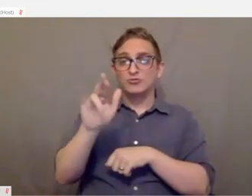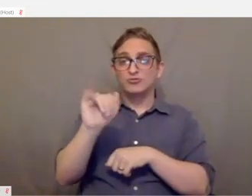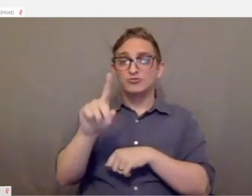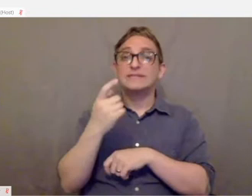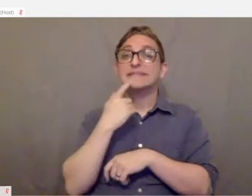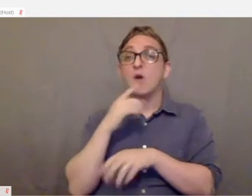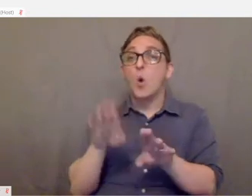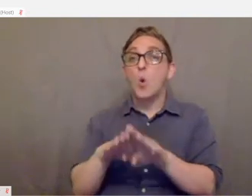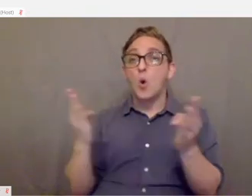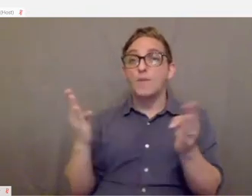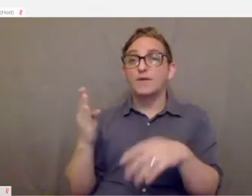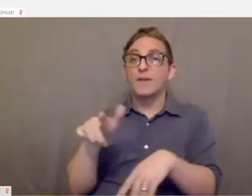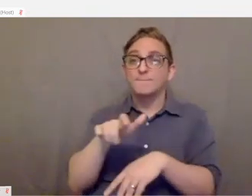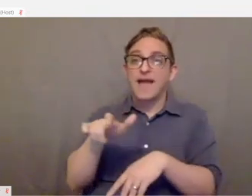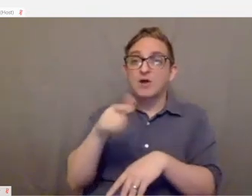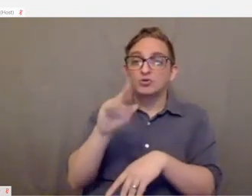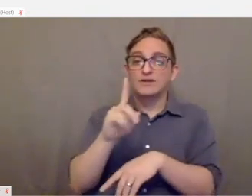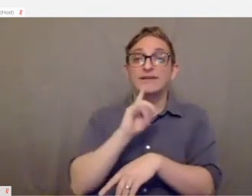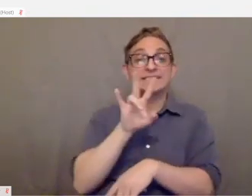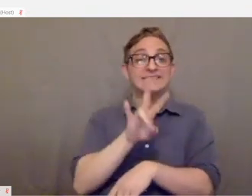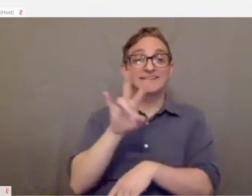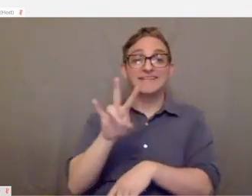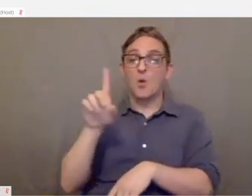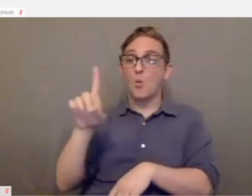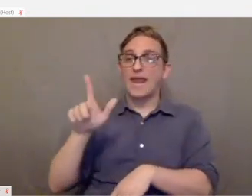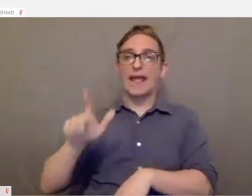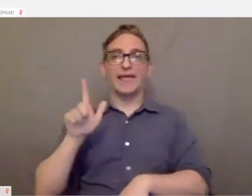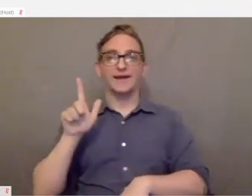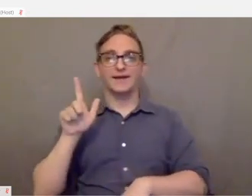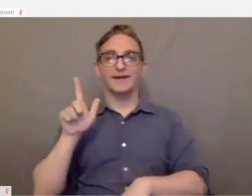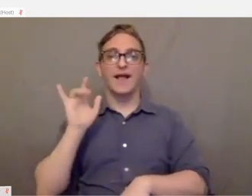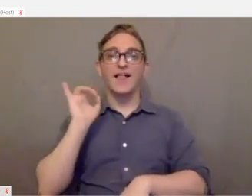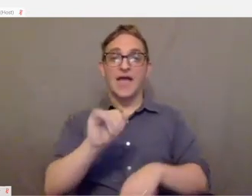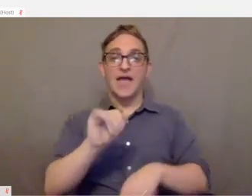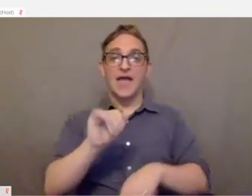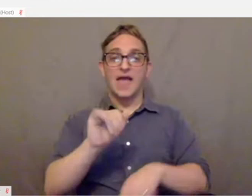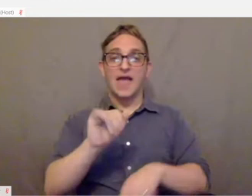grid 771 click and that brings up the start menu.